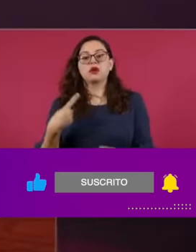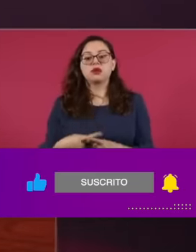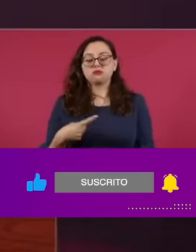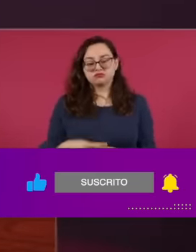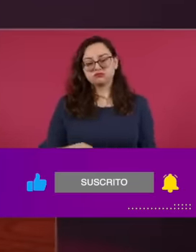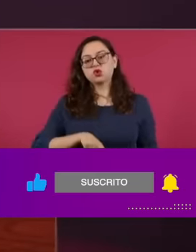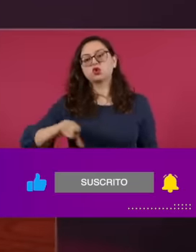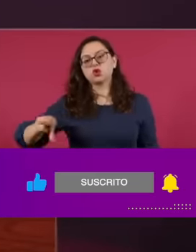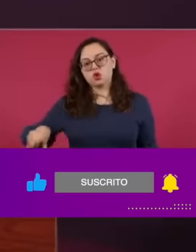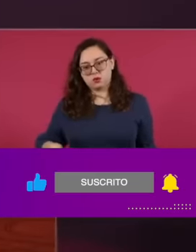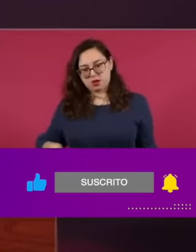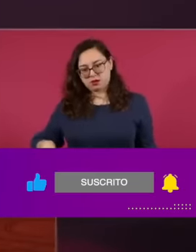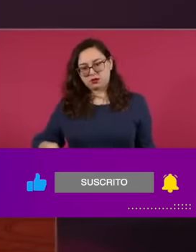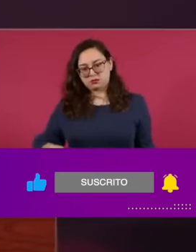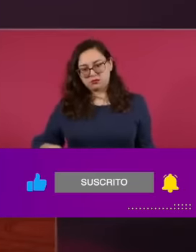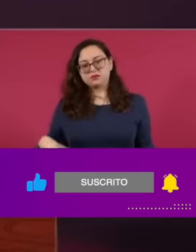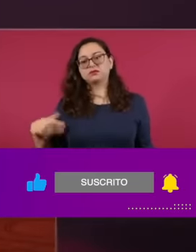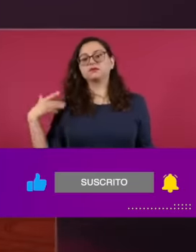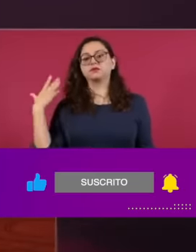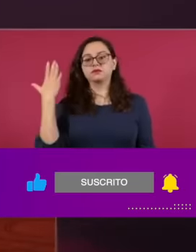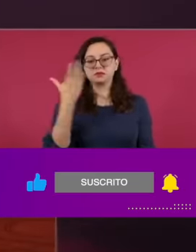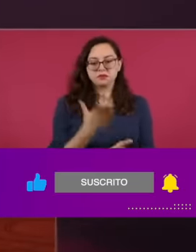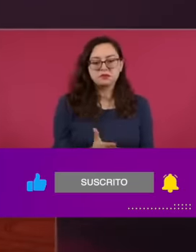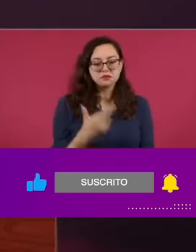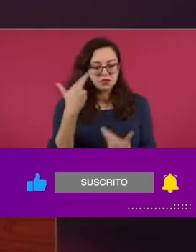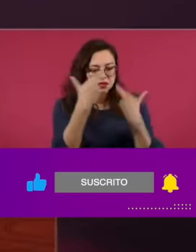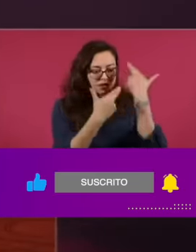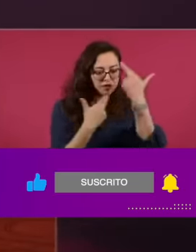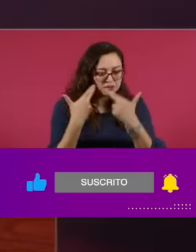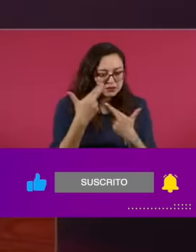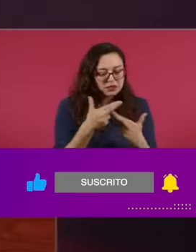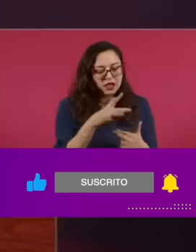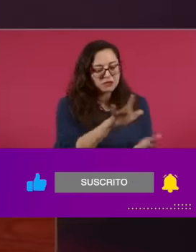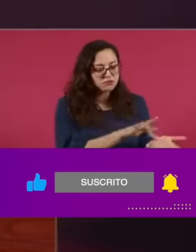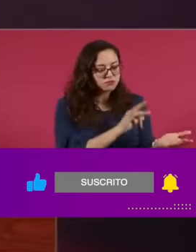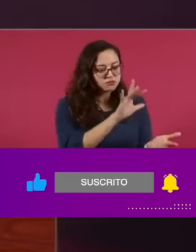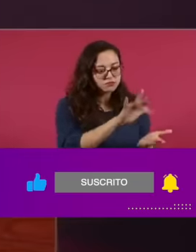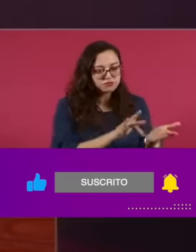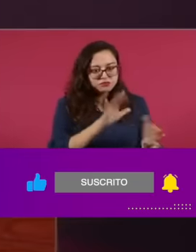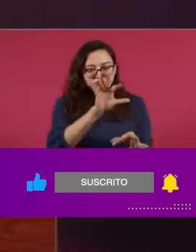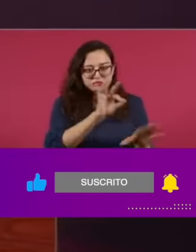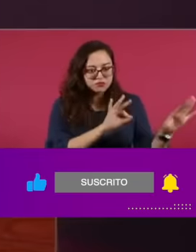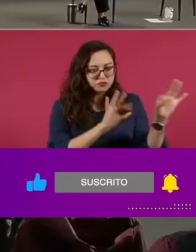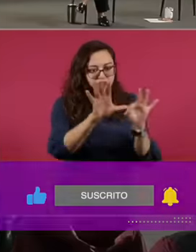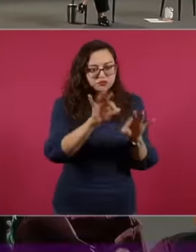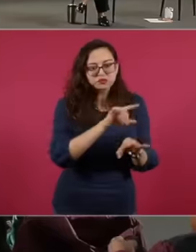you have to go and also return to laboratories to have said study. The